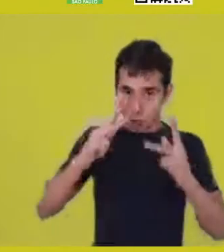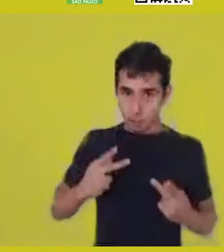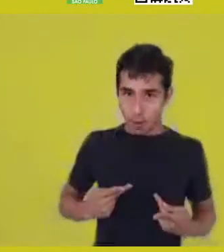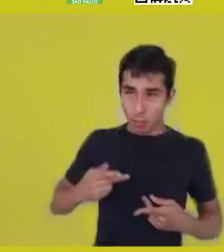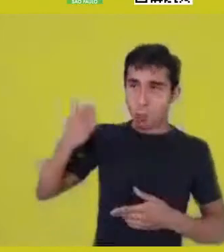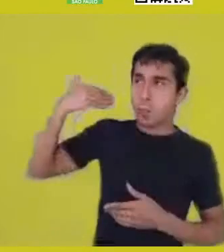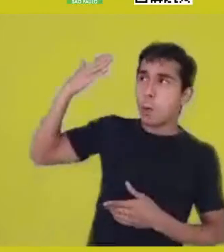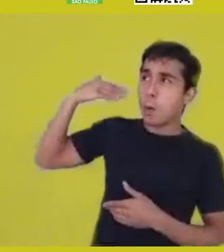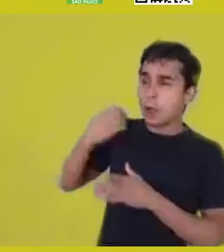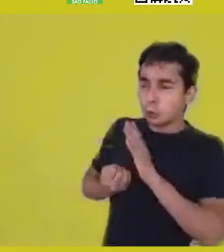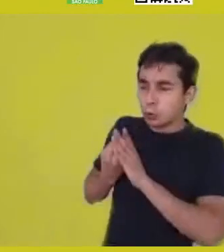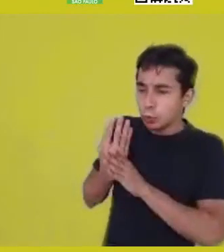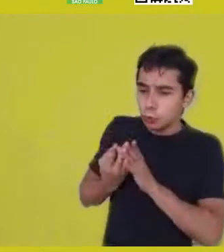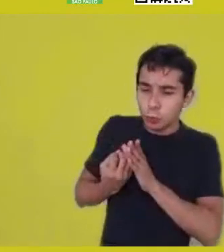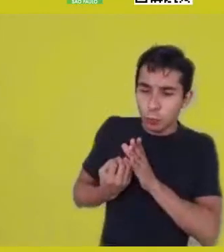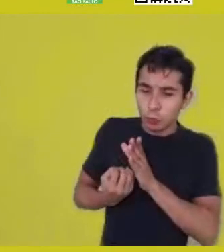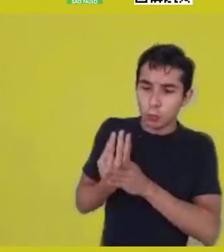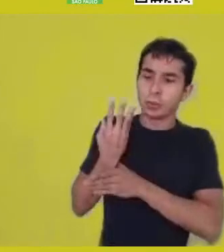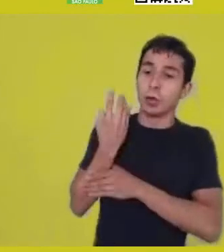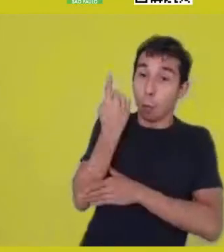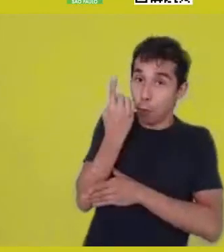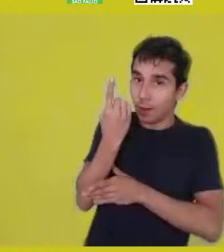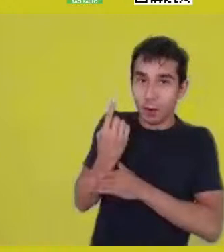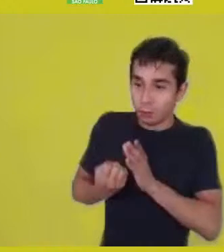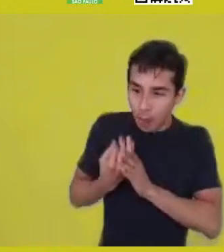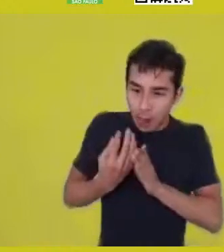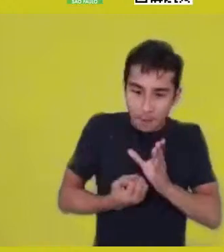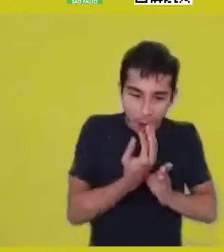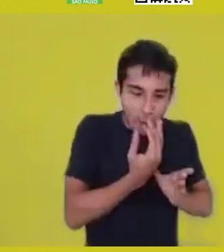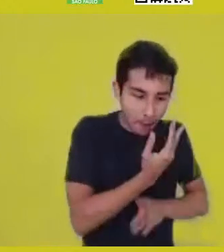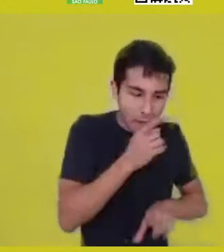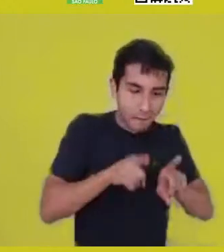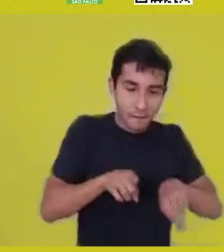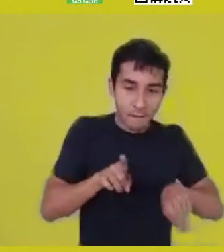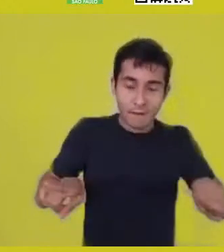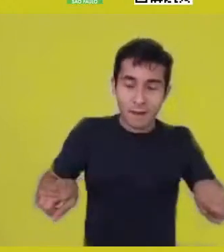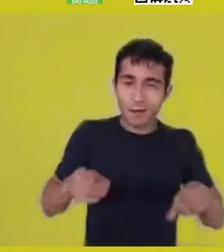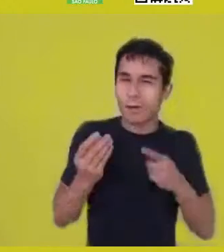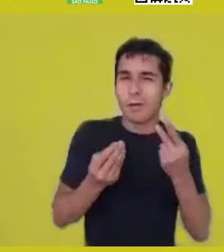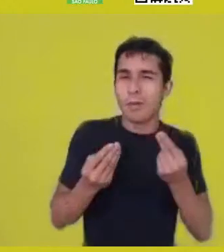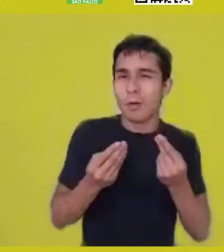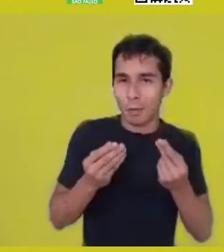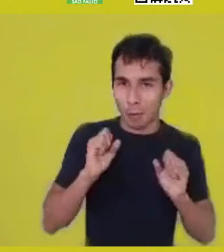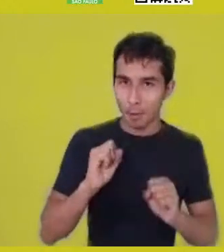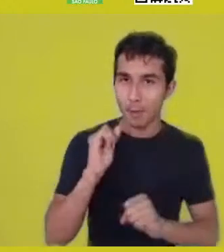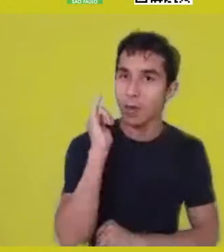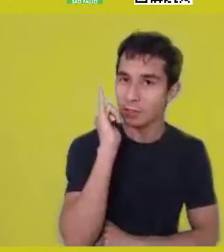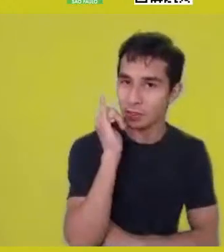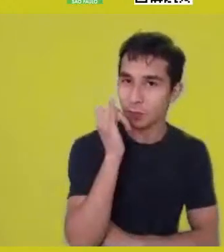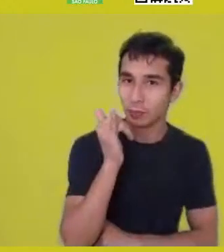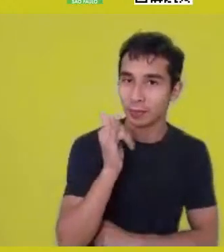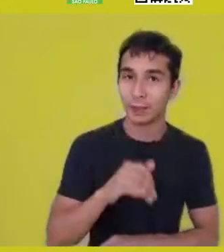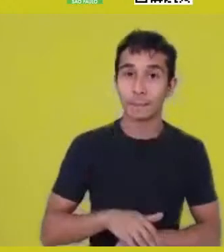because actually, it came in and then you developed a lot this notion